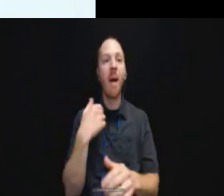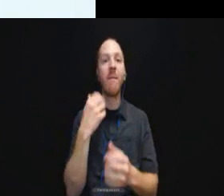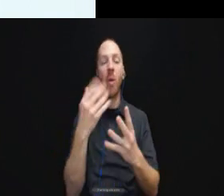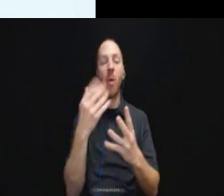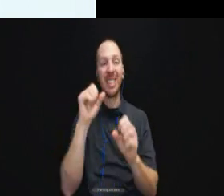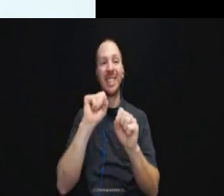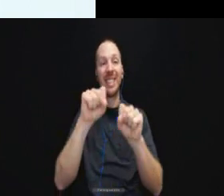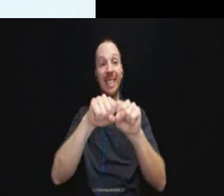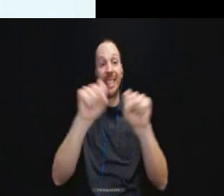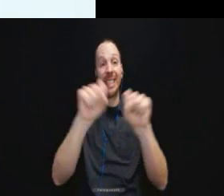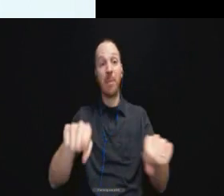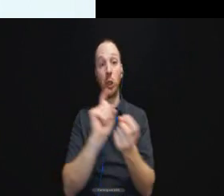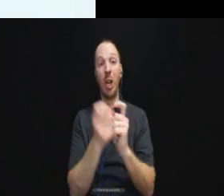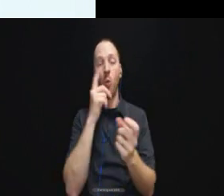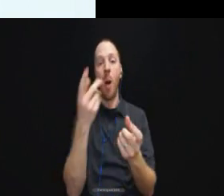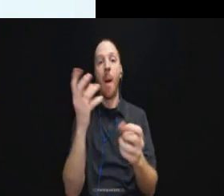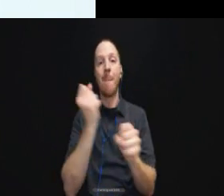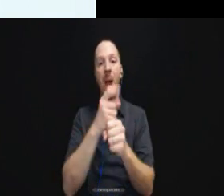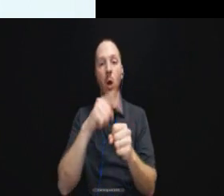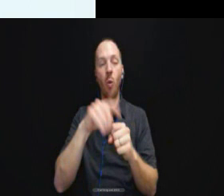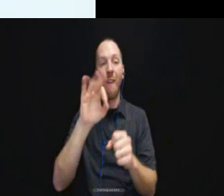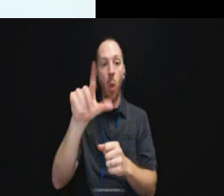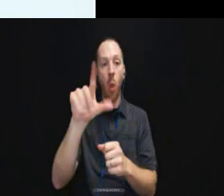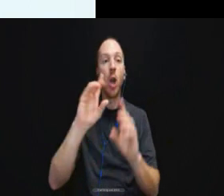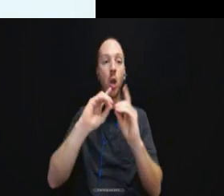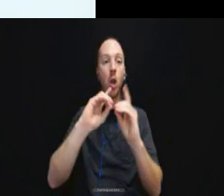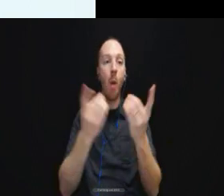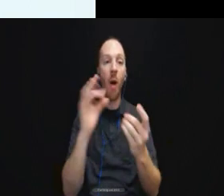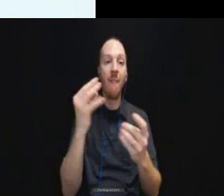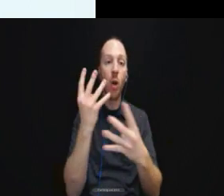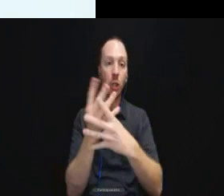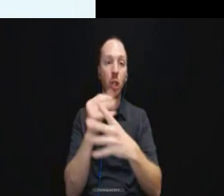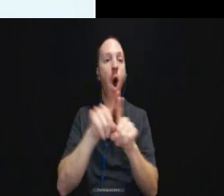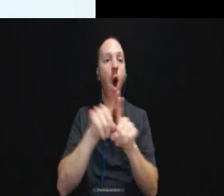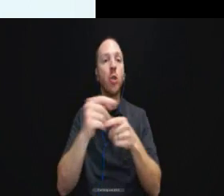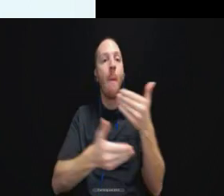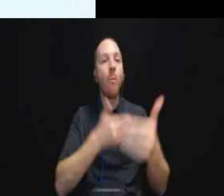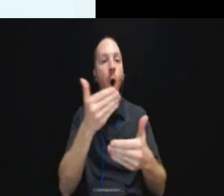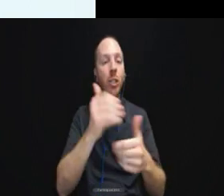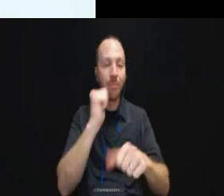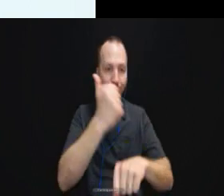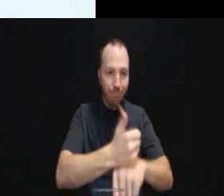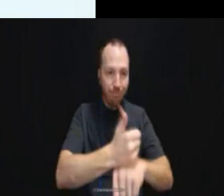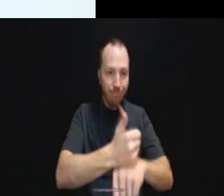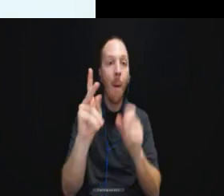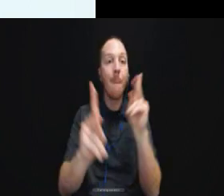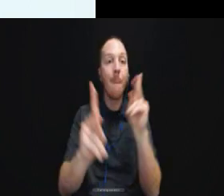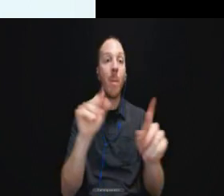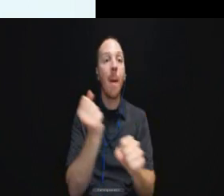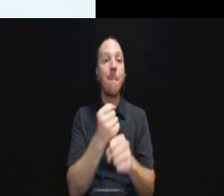that are going to be made to the Florida Department of Corrections and processes in place so that individuals can make individual requests.